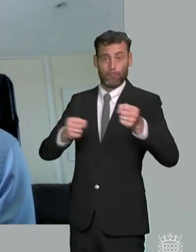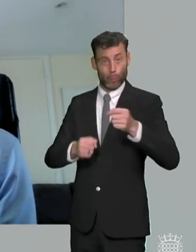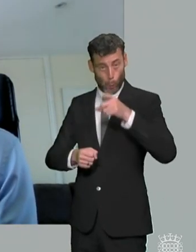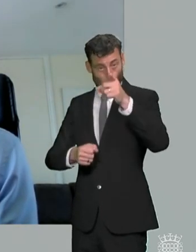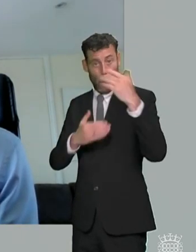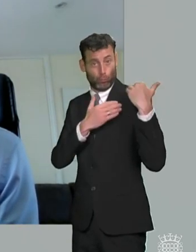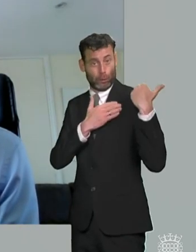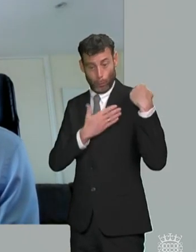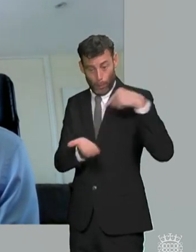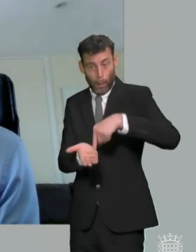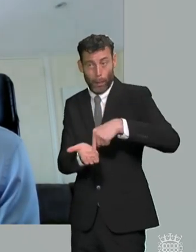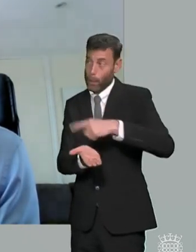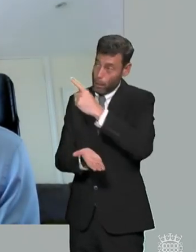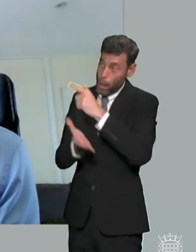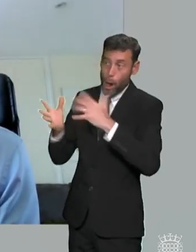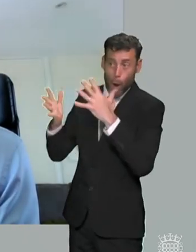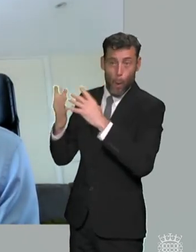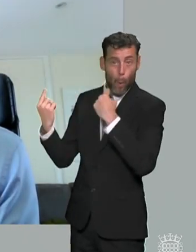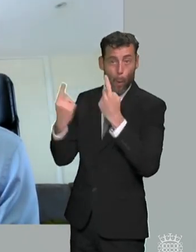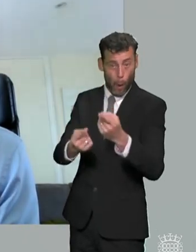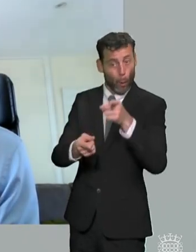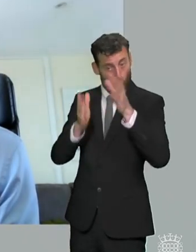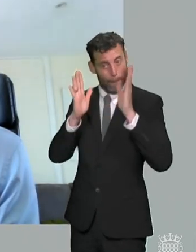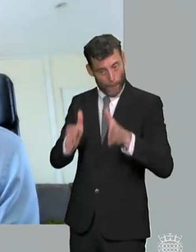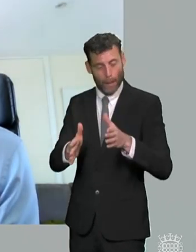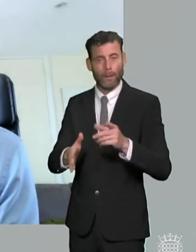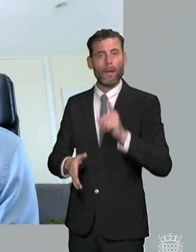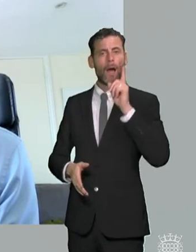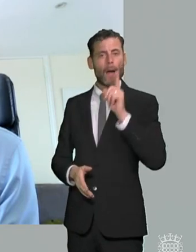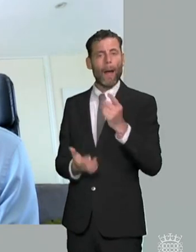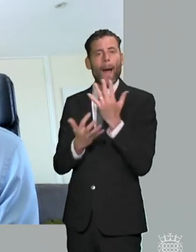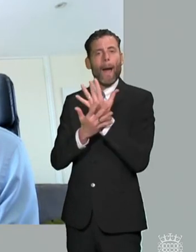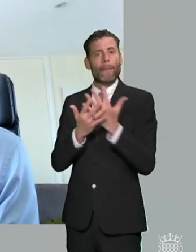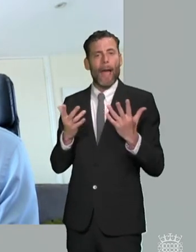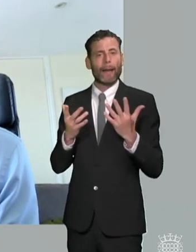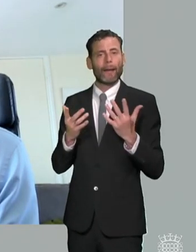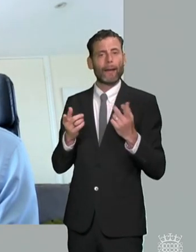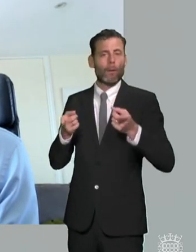scared um to to bring on somebody with an additional need um because they fear that